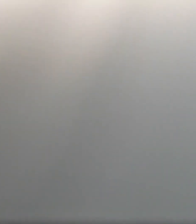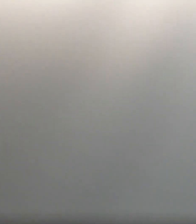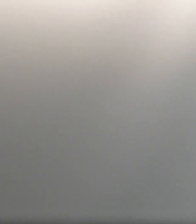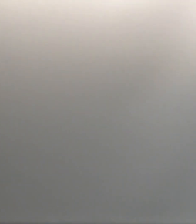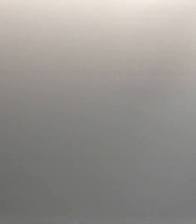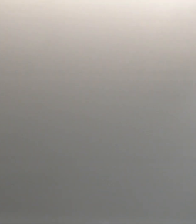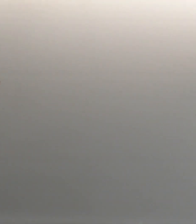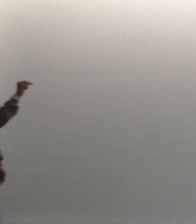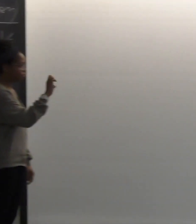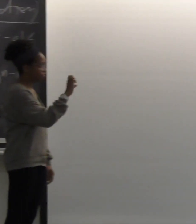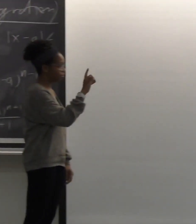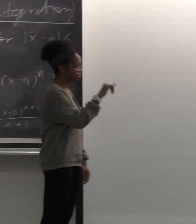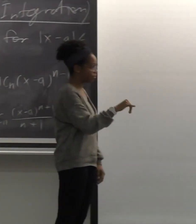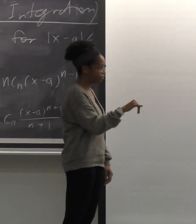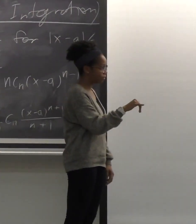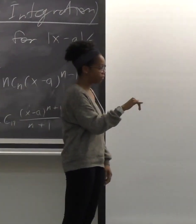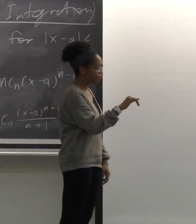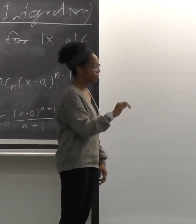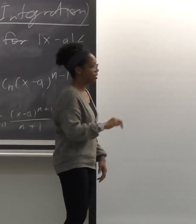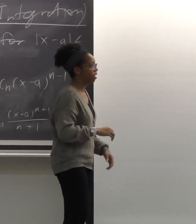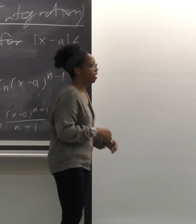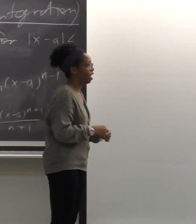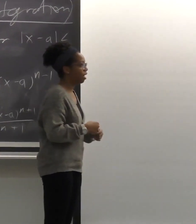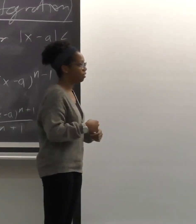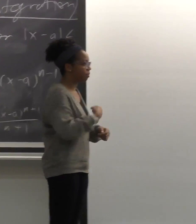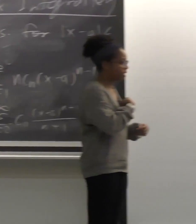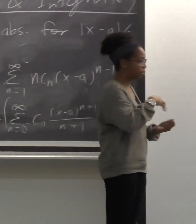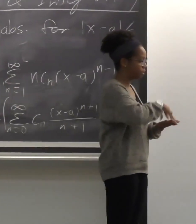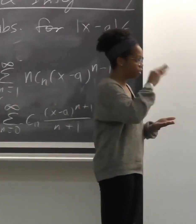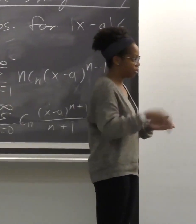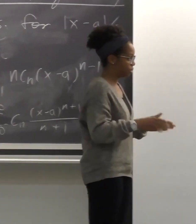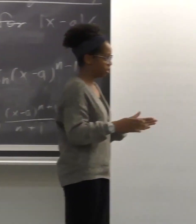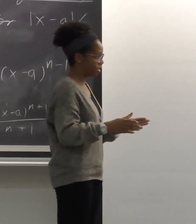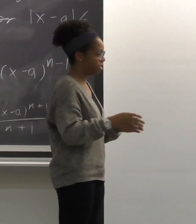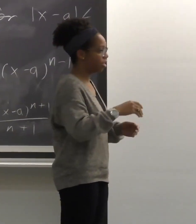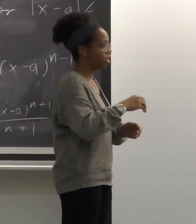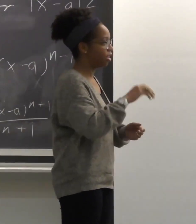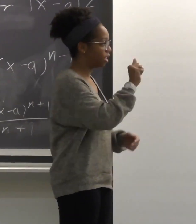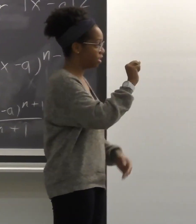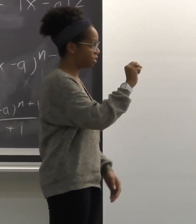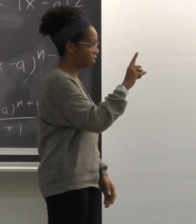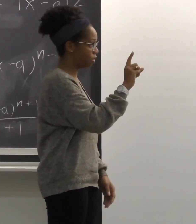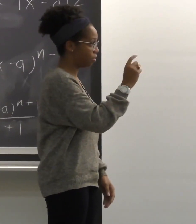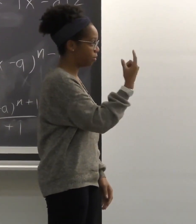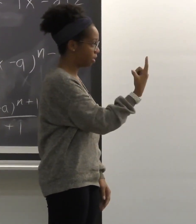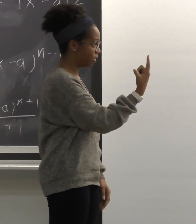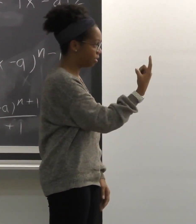Hi. My name is Kennedy. I'm a student.